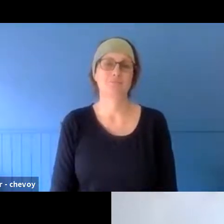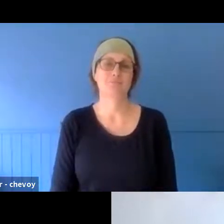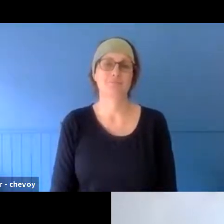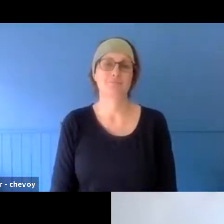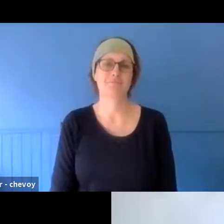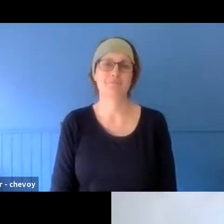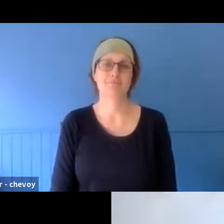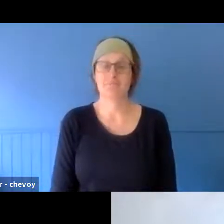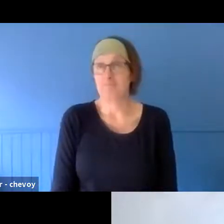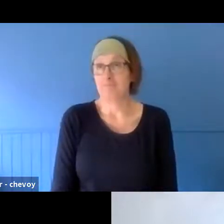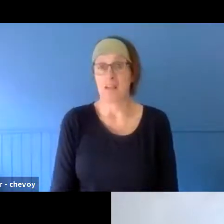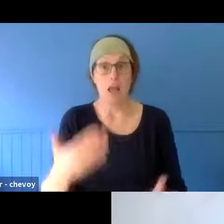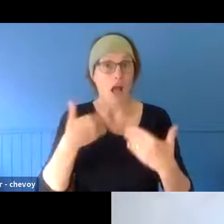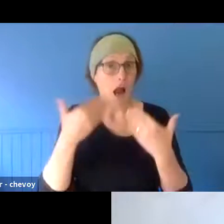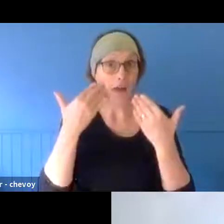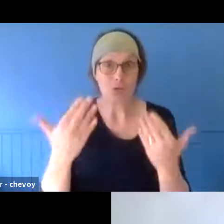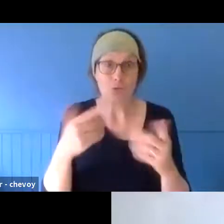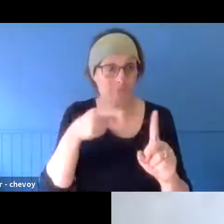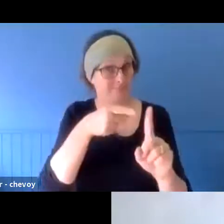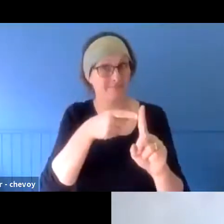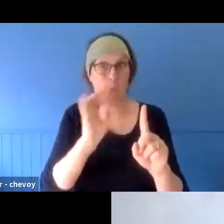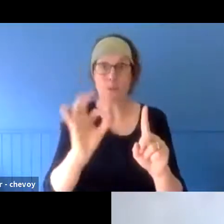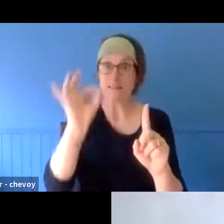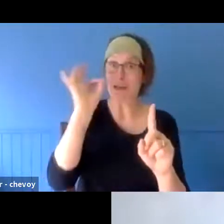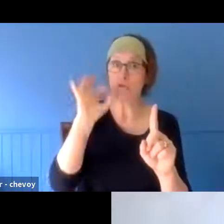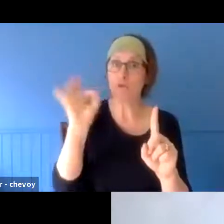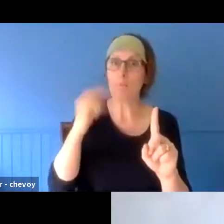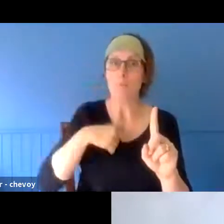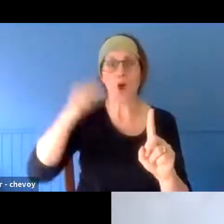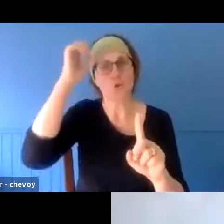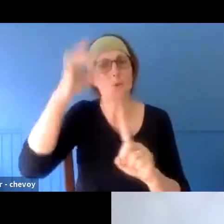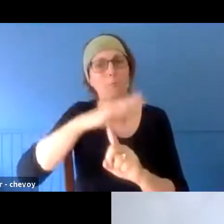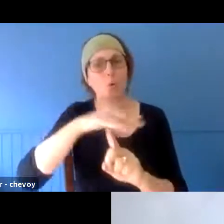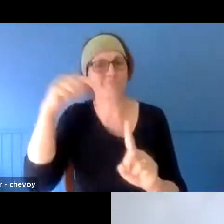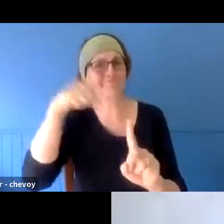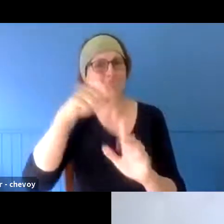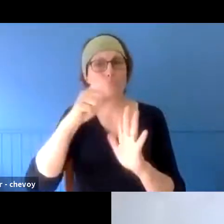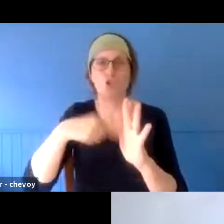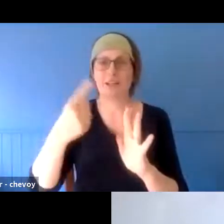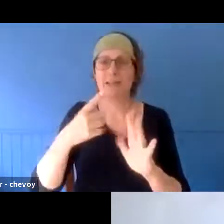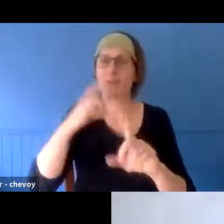the start. That's all - it mattered, because everyone was in a bad state.